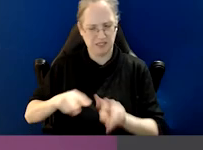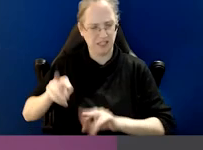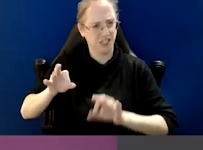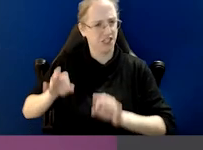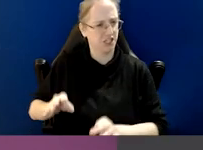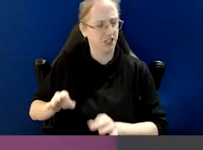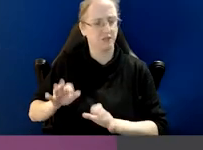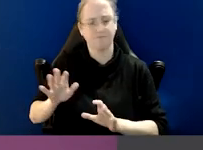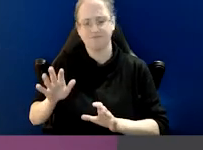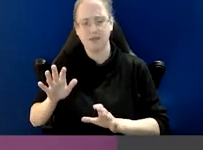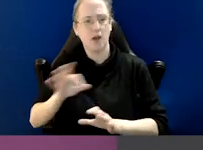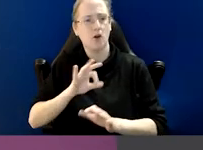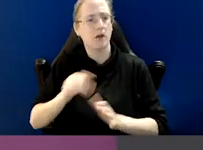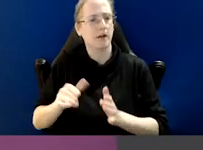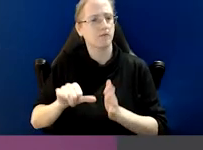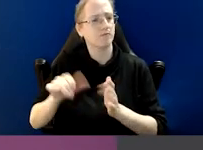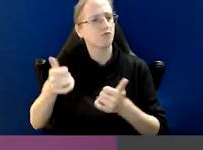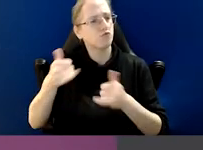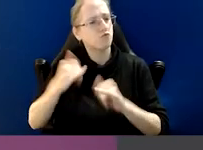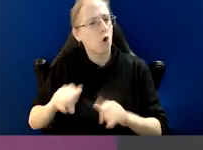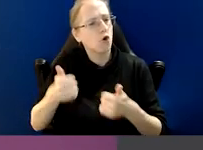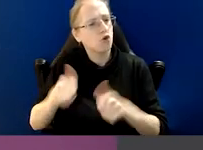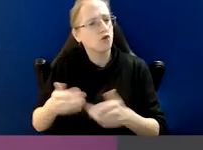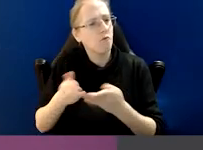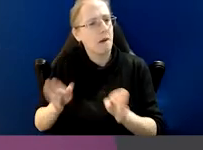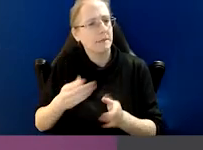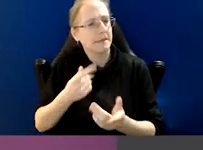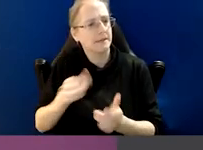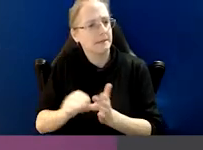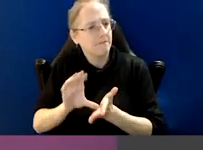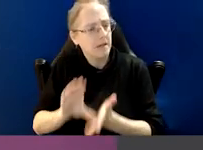bad judgement, misuse of public resources,